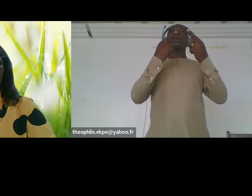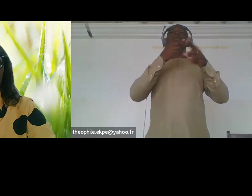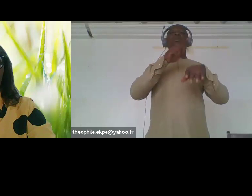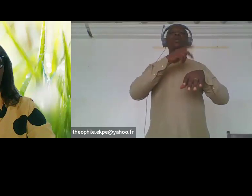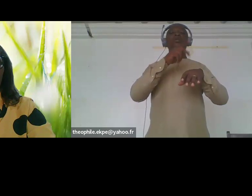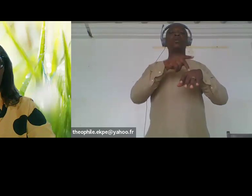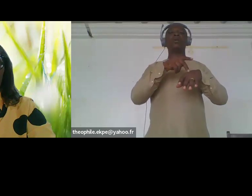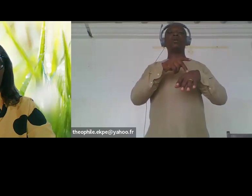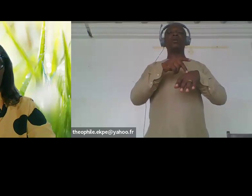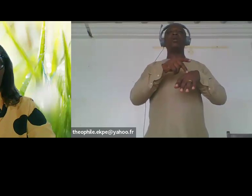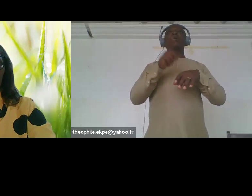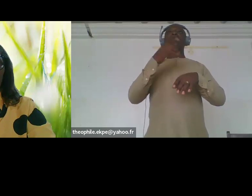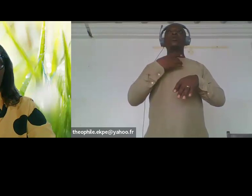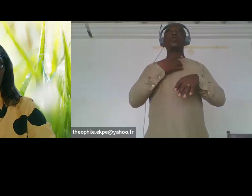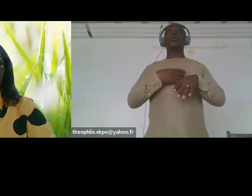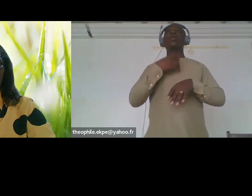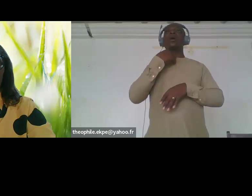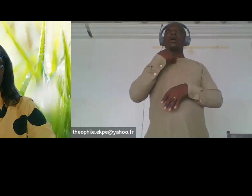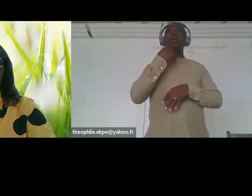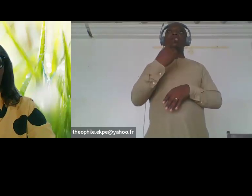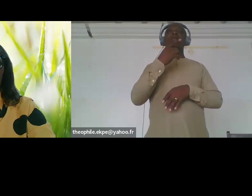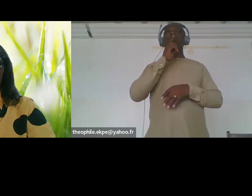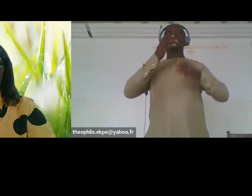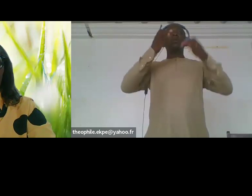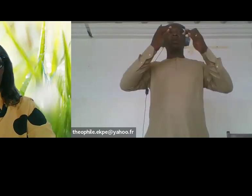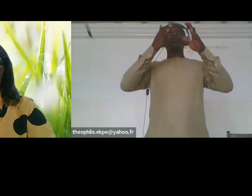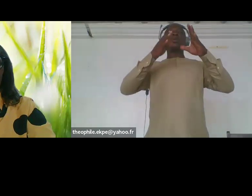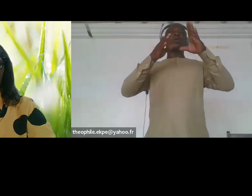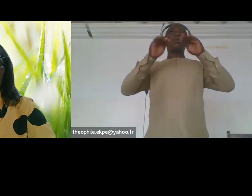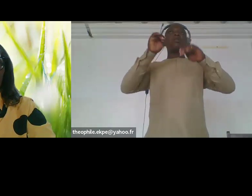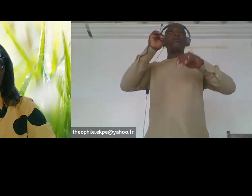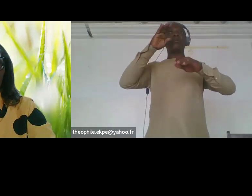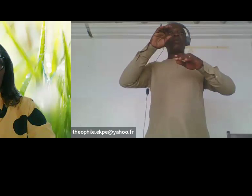souhaites adresser soit aux décideurs et décideus politique soit aux